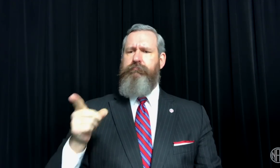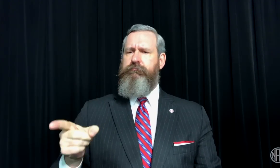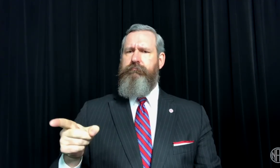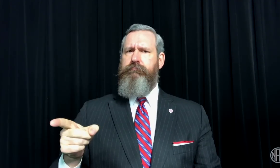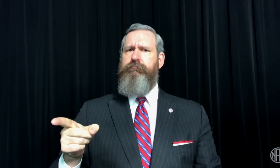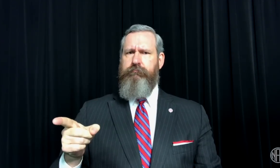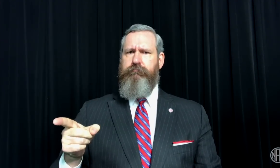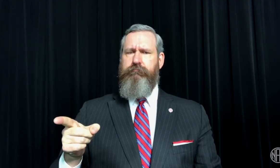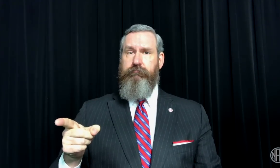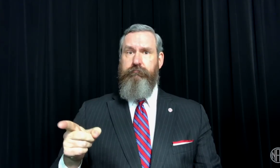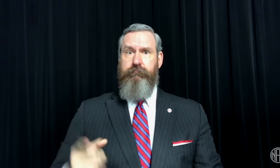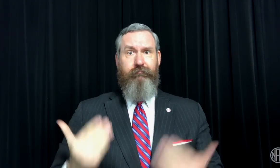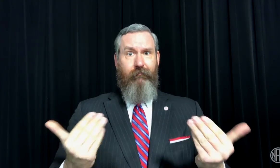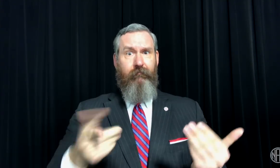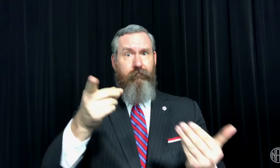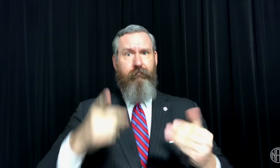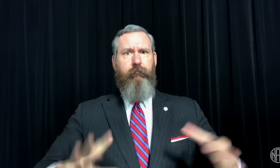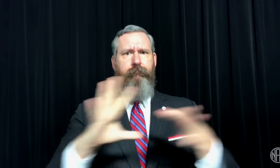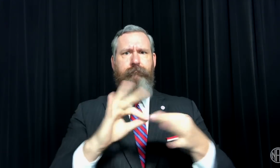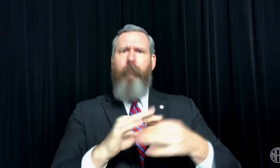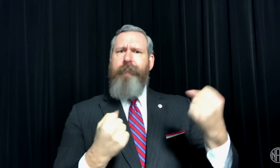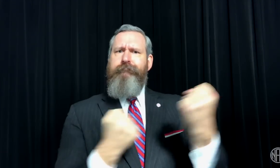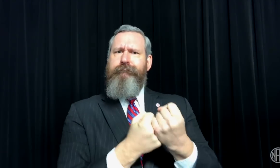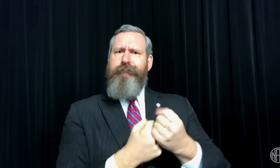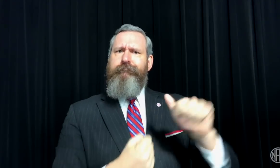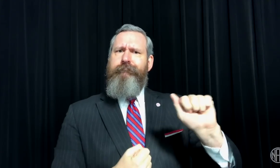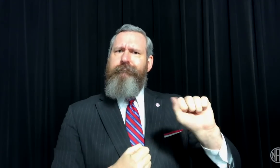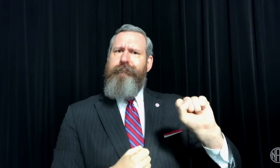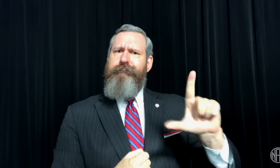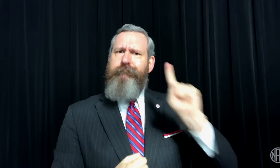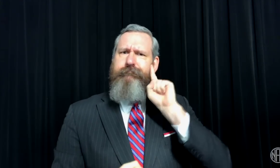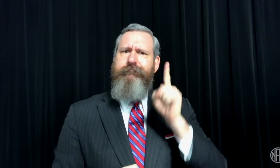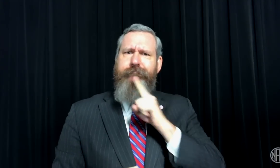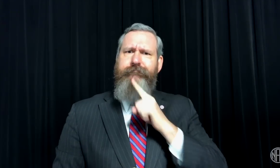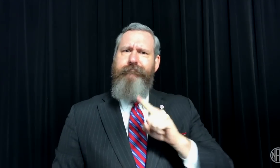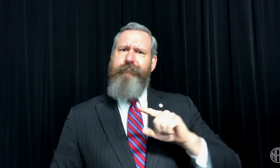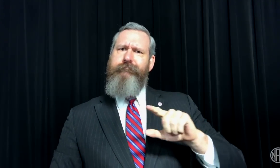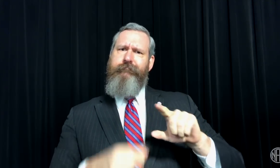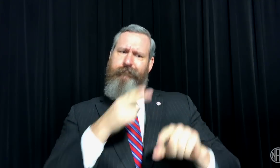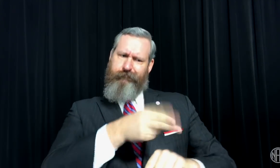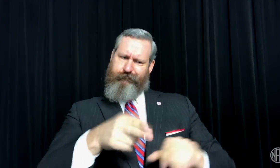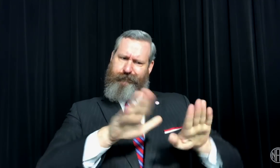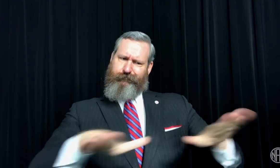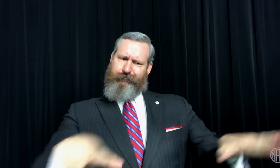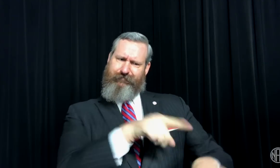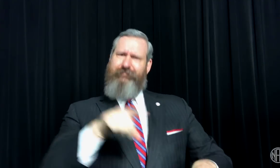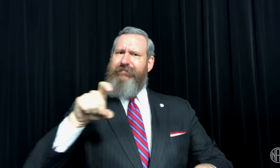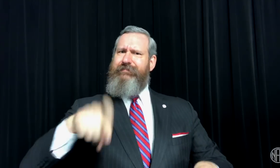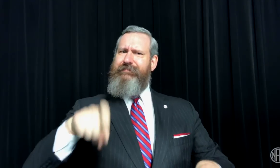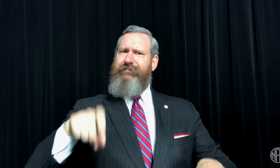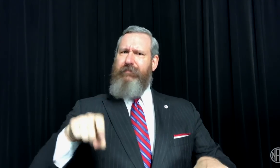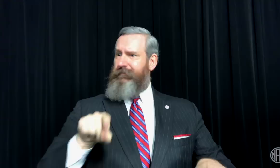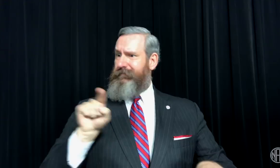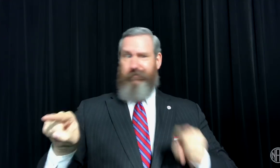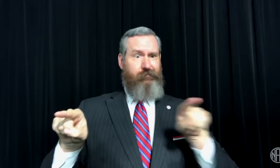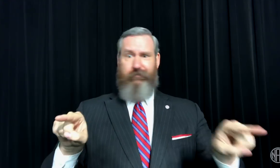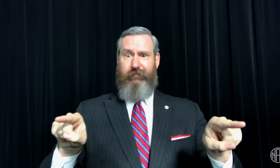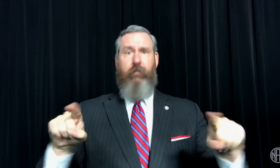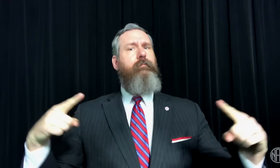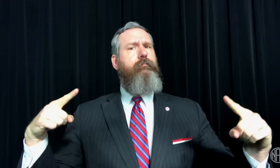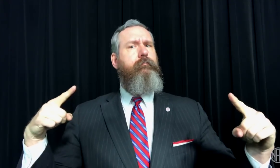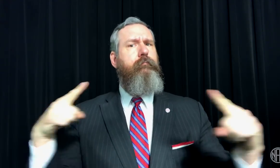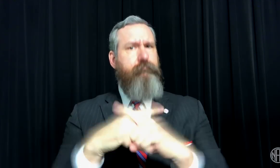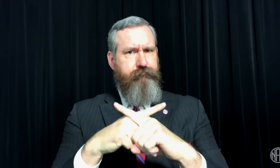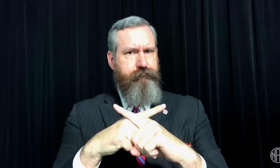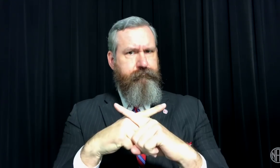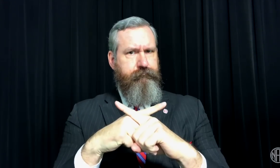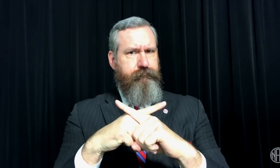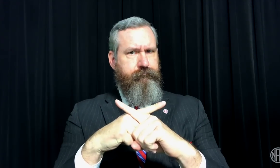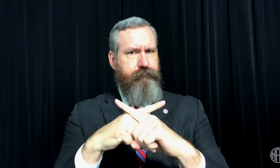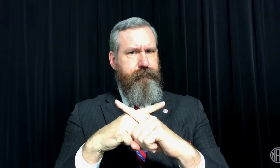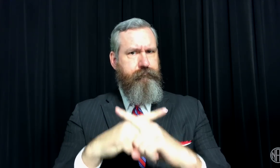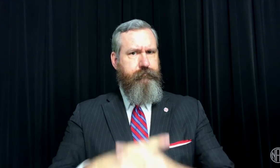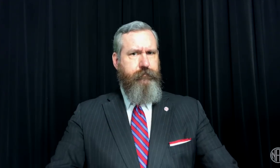which is inconsistent with this effort to promote ASL on behalf of deaf and hard of hearing children.